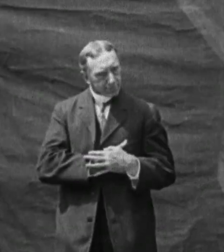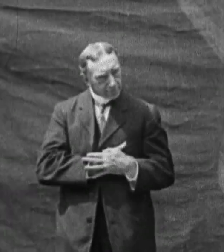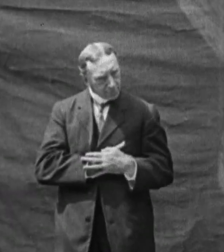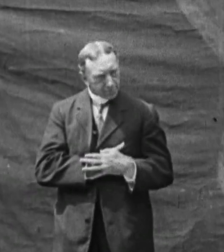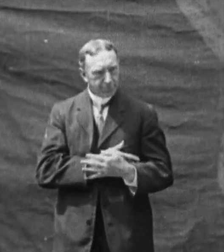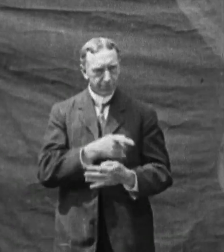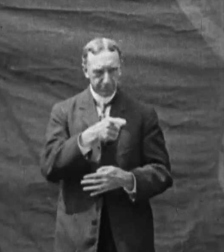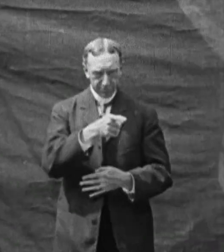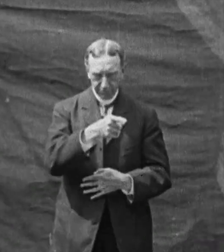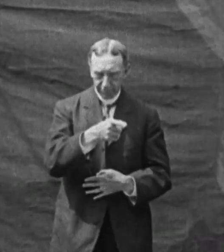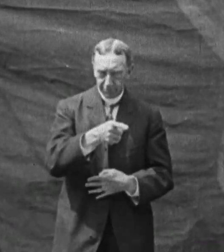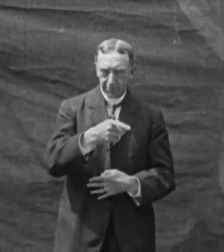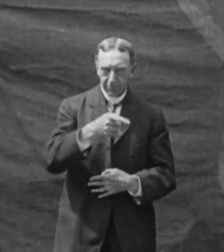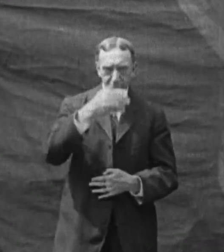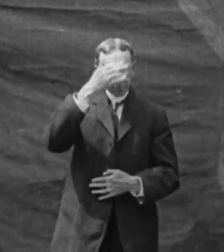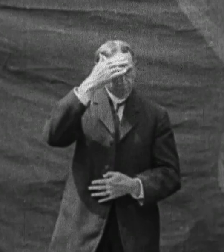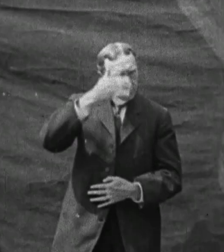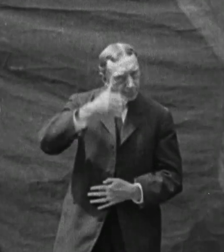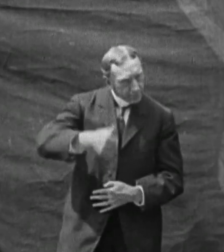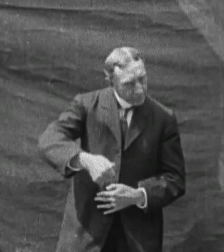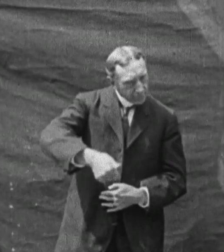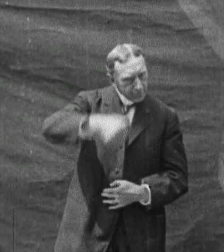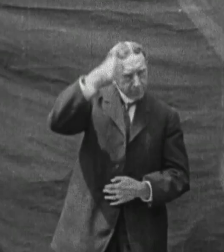He's well known for filming himself in Preservation of the Sign Language.